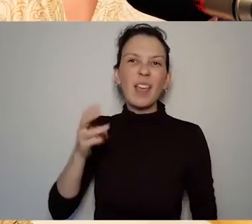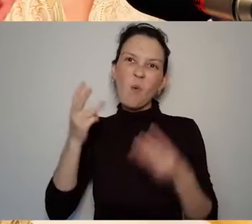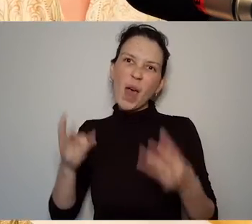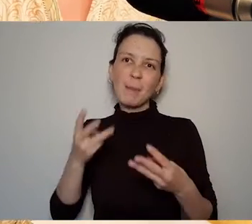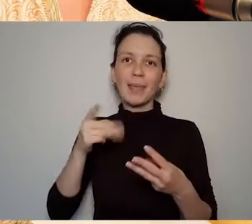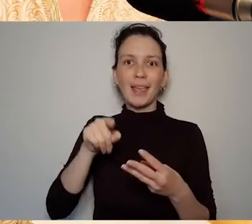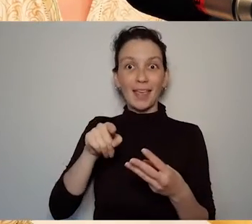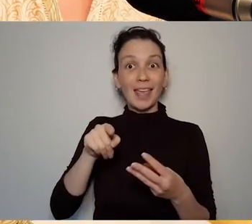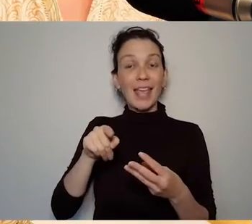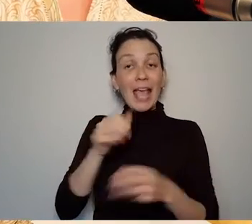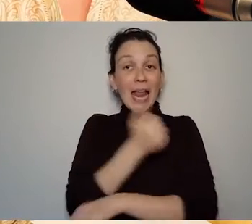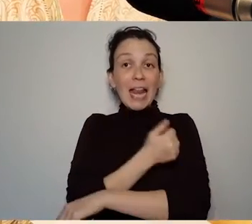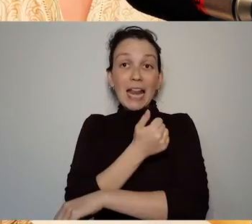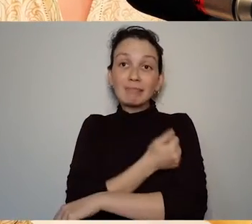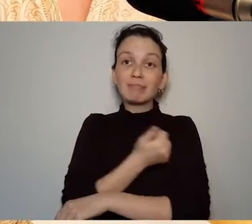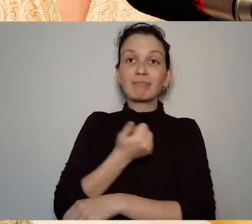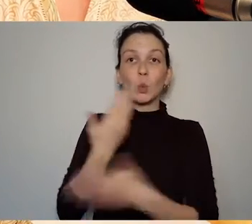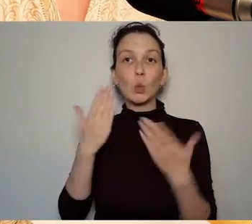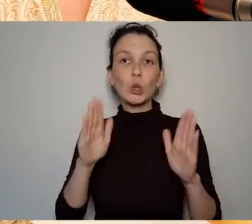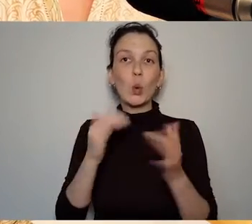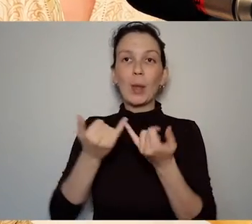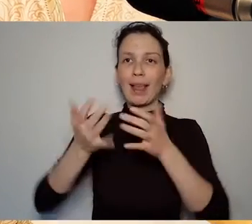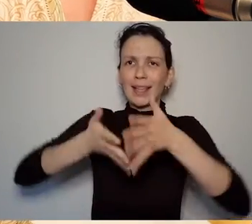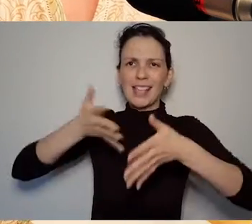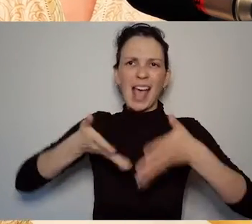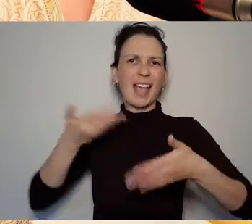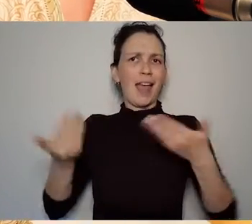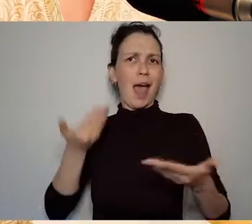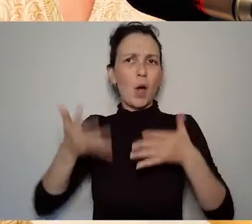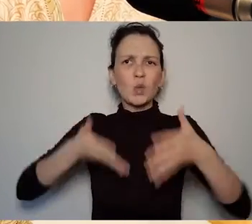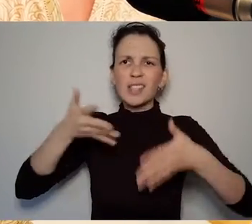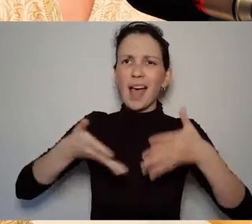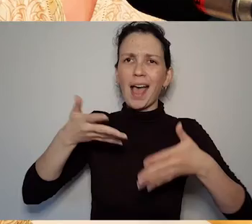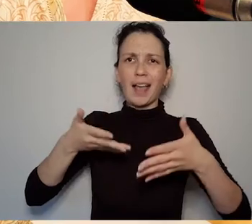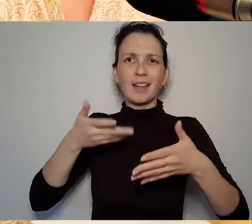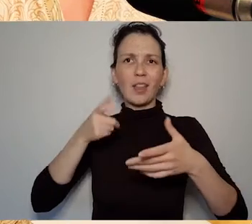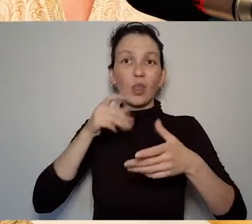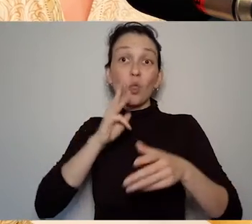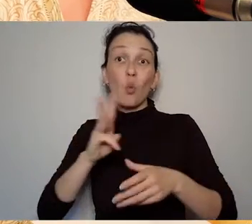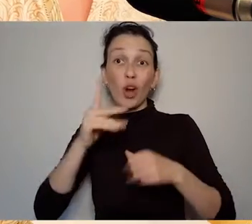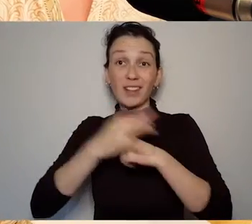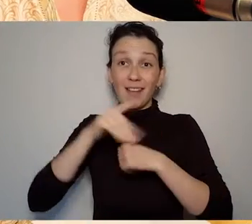Alvean jumped in and said one you know she said one thing I hate and this is all translated to